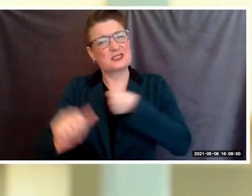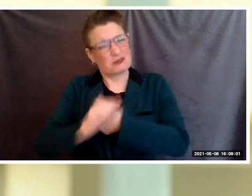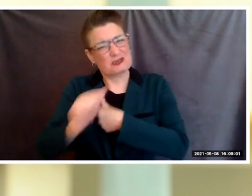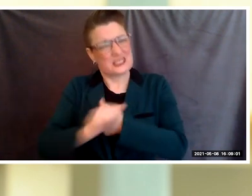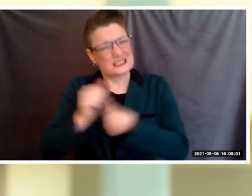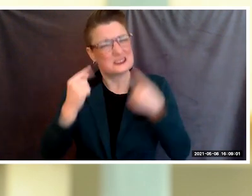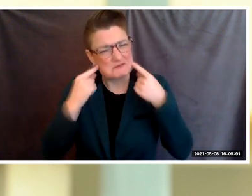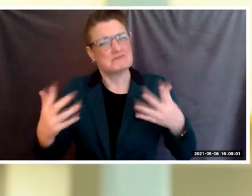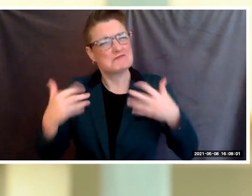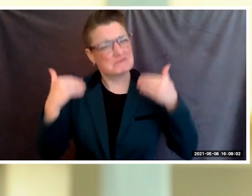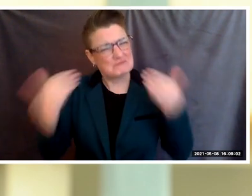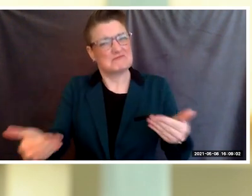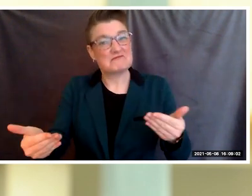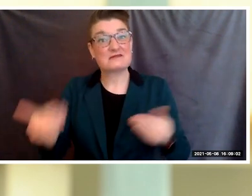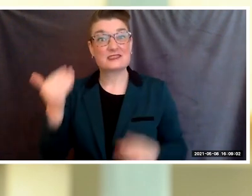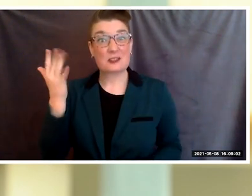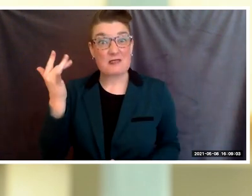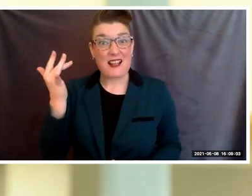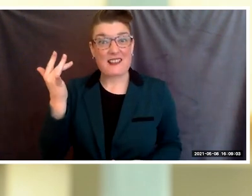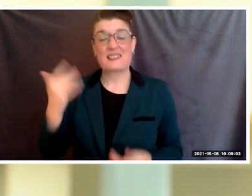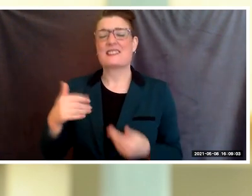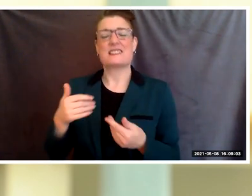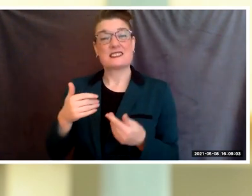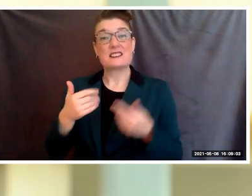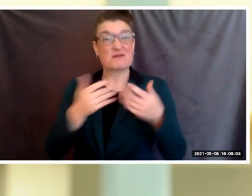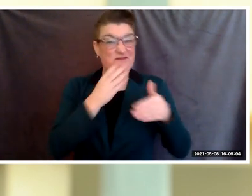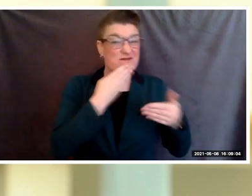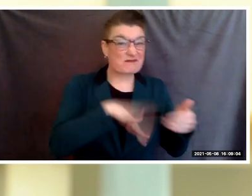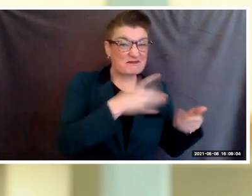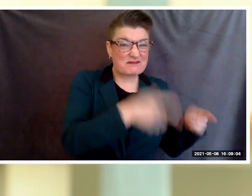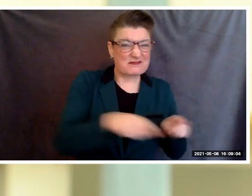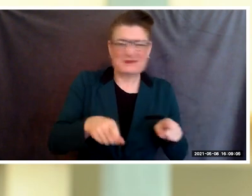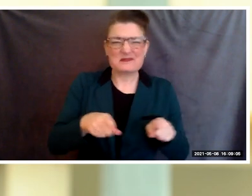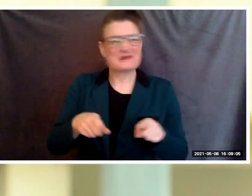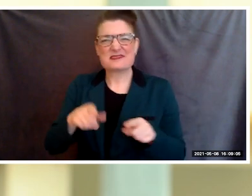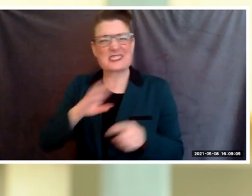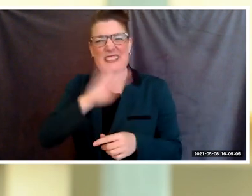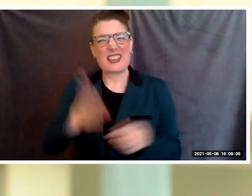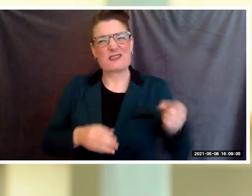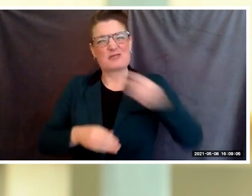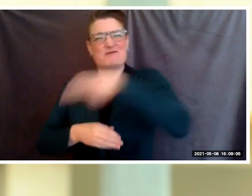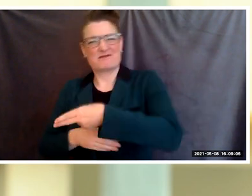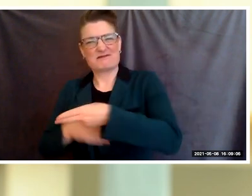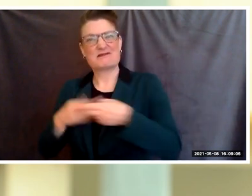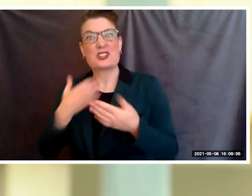you open up from taking that step forward. But more importantly, you inspire others to have faith